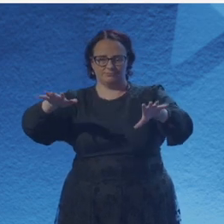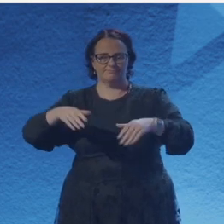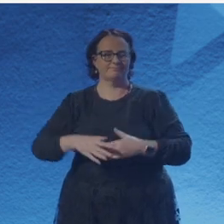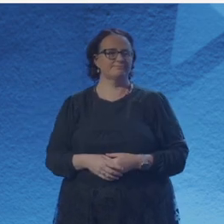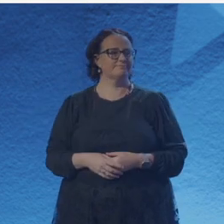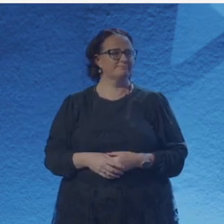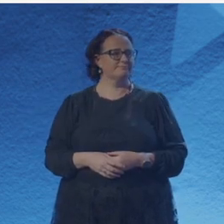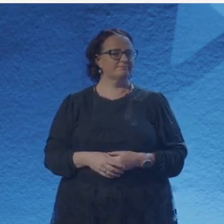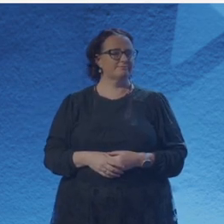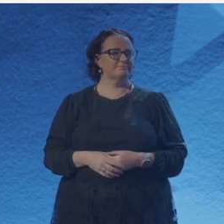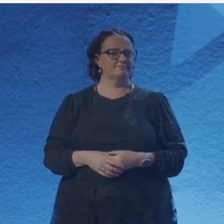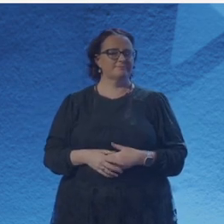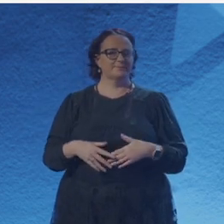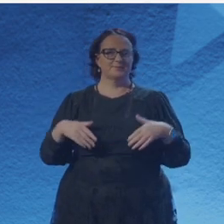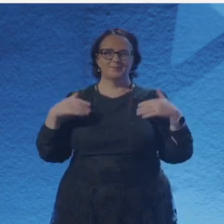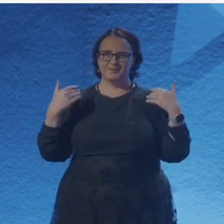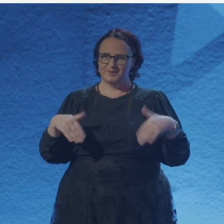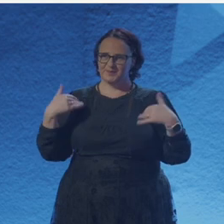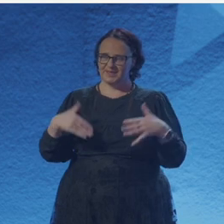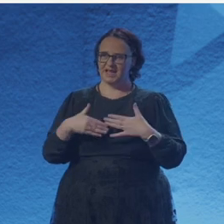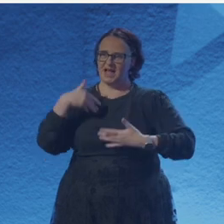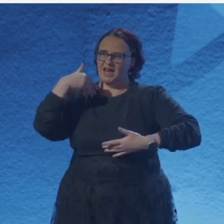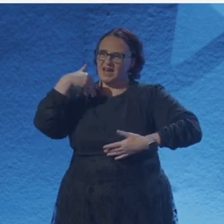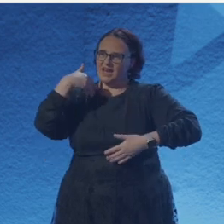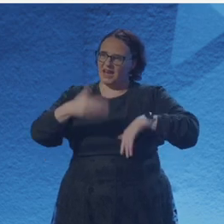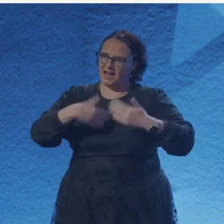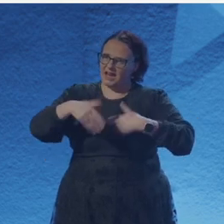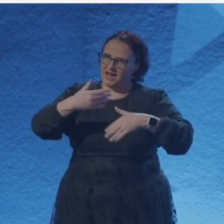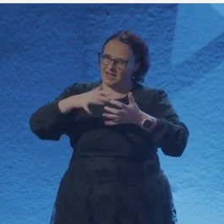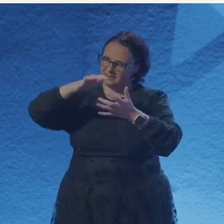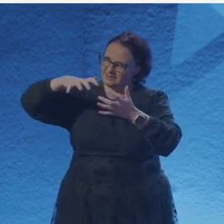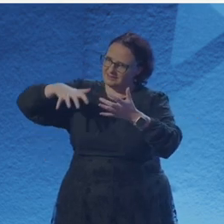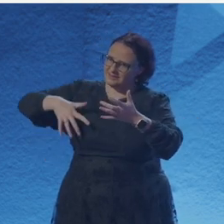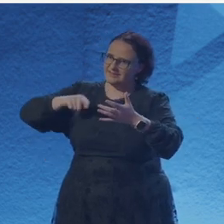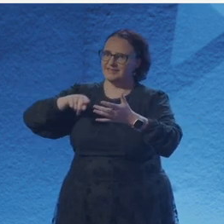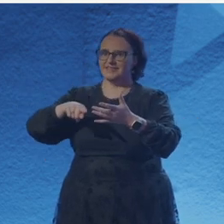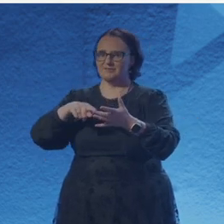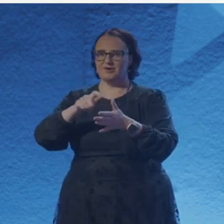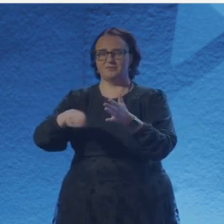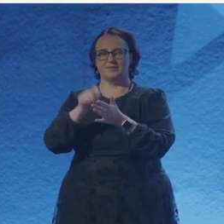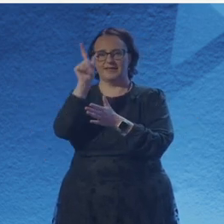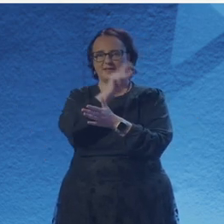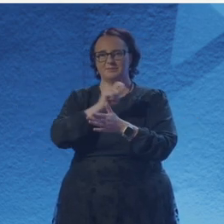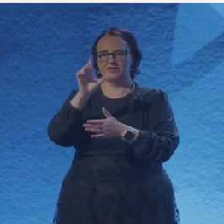And then we have the wonderful Susan here with ISL interpretation. Also, this is being recorded with captions, so if you like it,